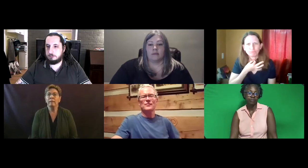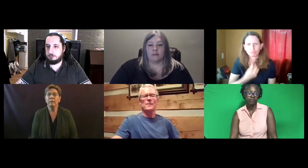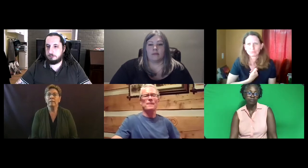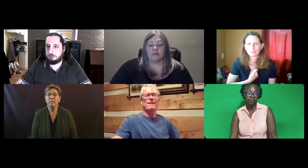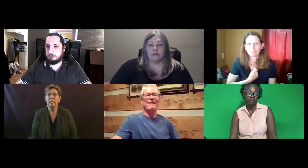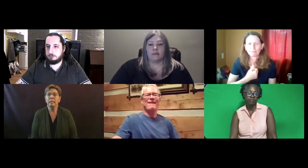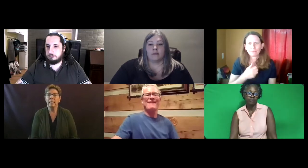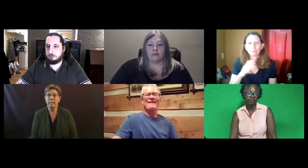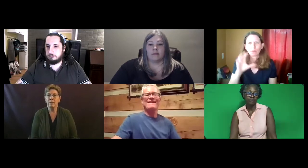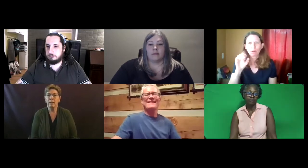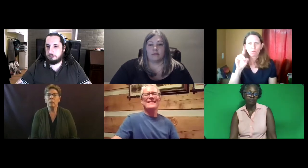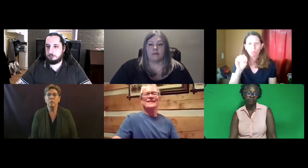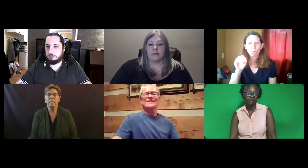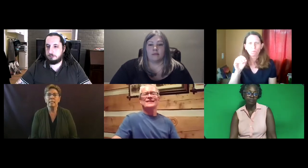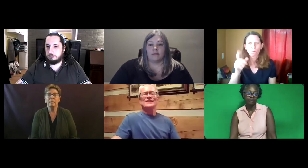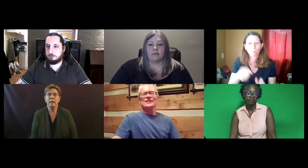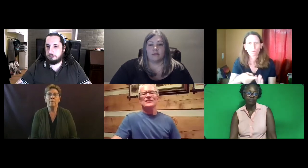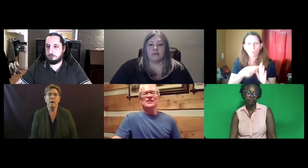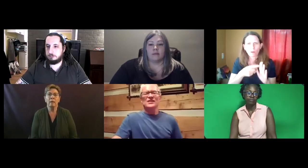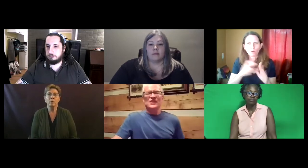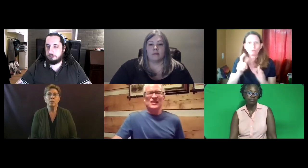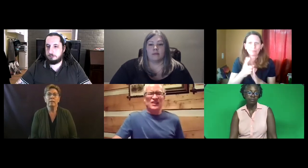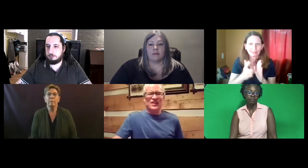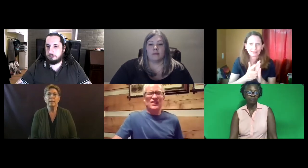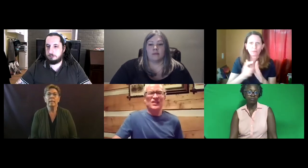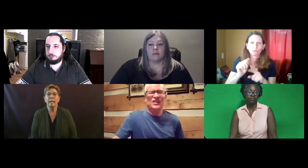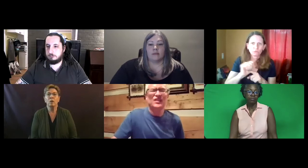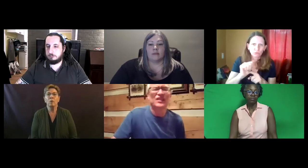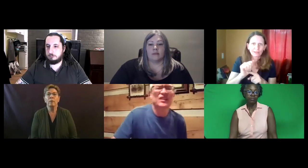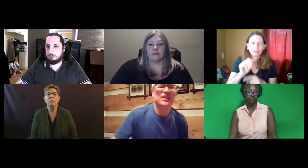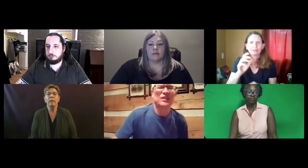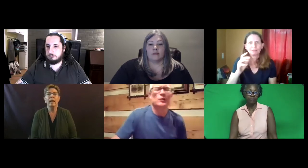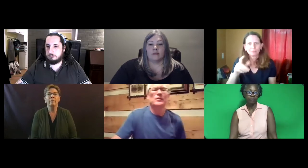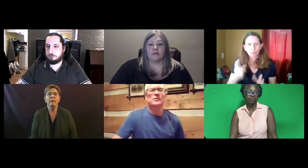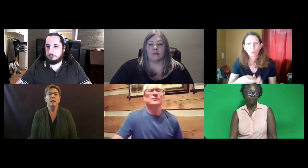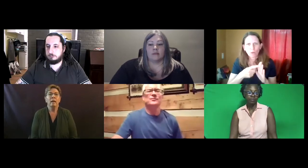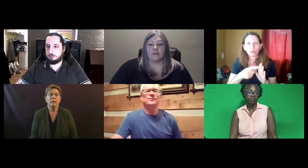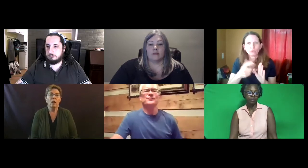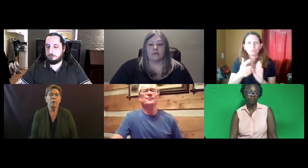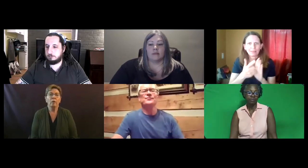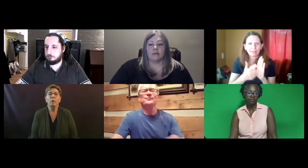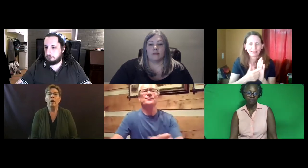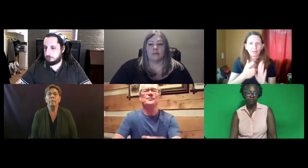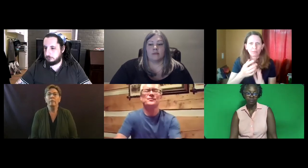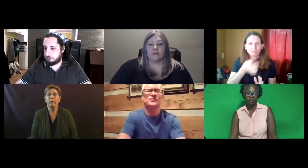level of skill is on those tests. On a personal level, because I know we have a requirement in Colorado for legal training.